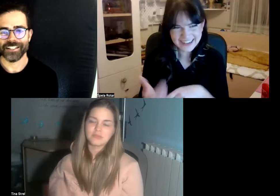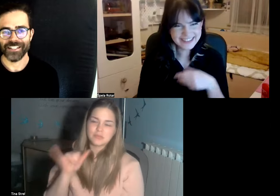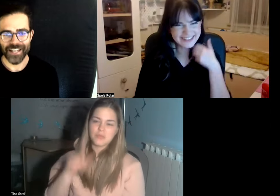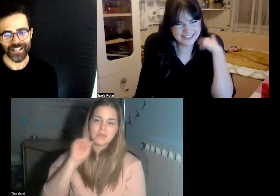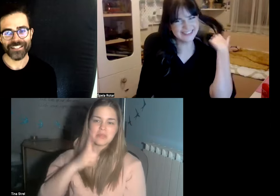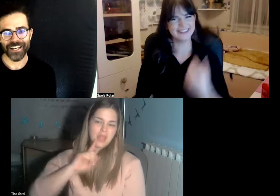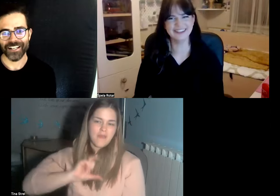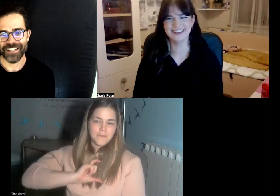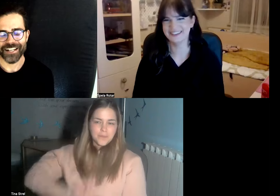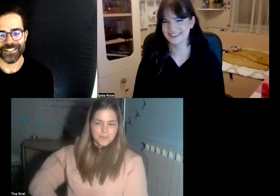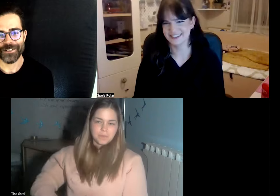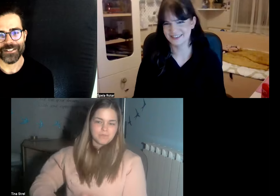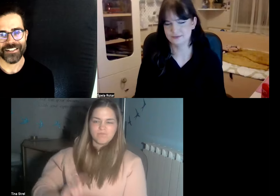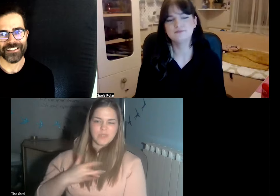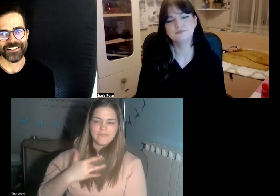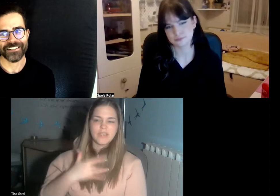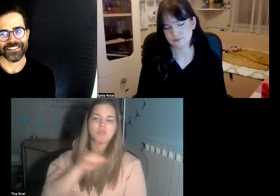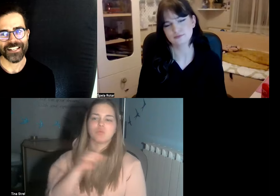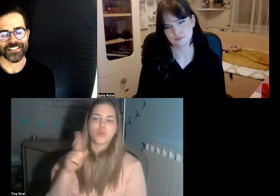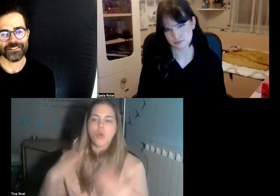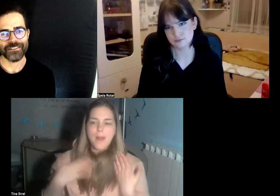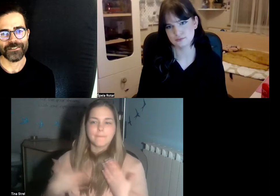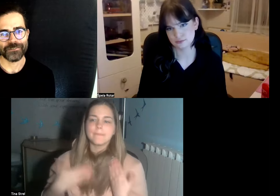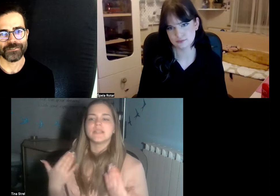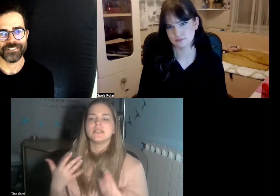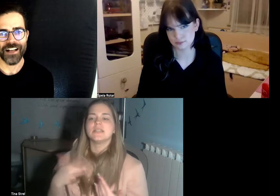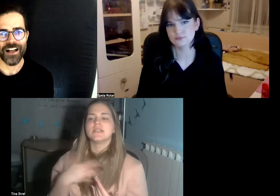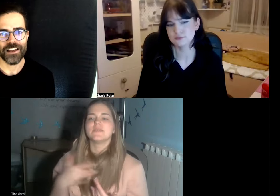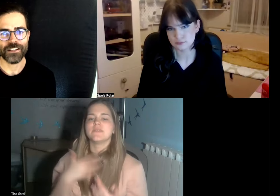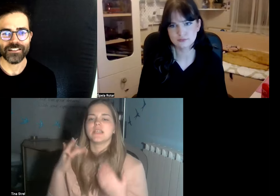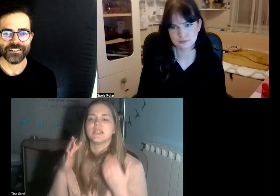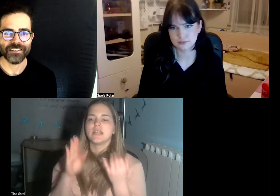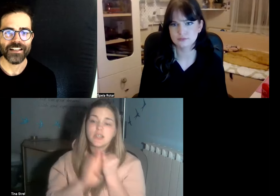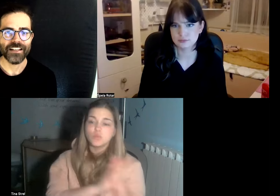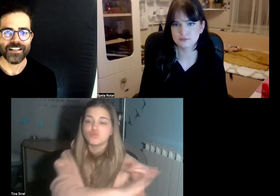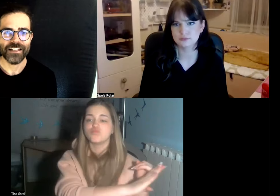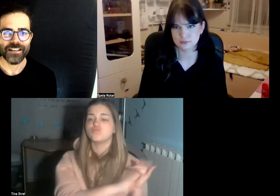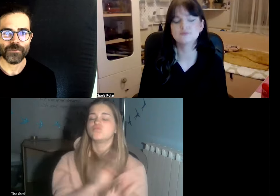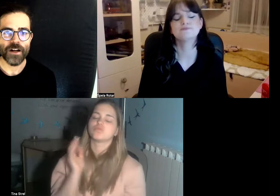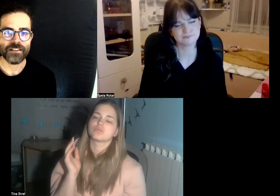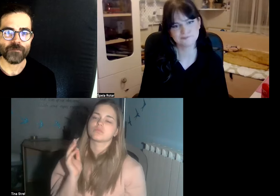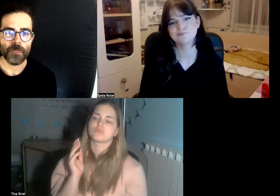yeah I get I I get told that a lot as well